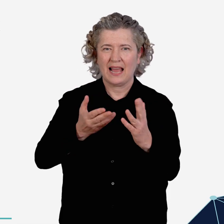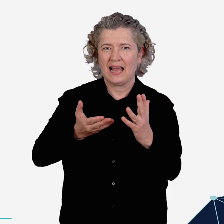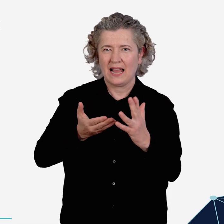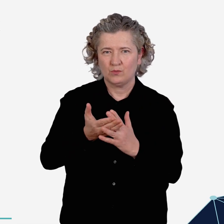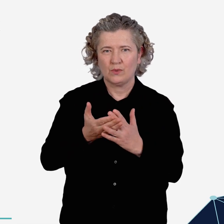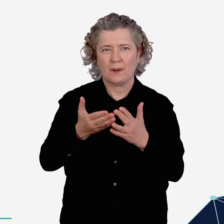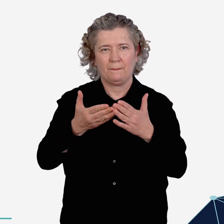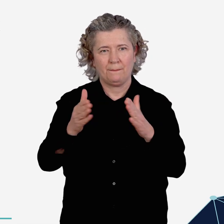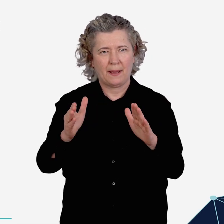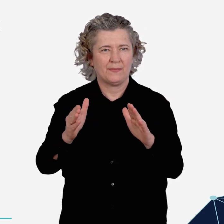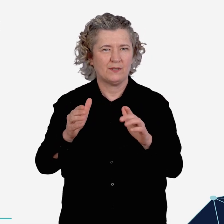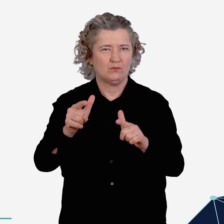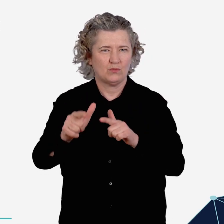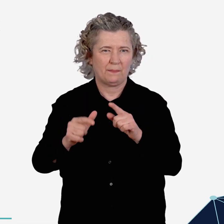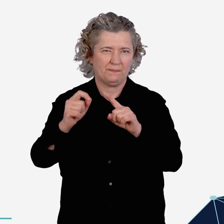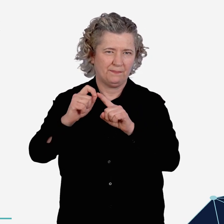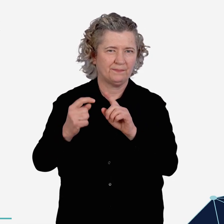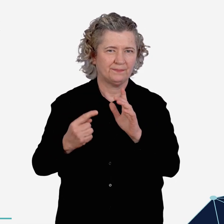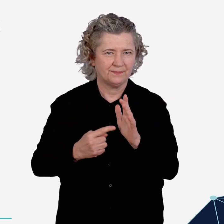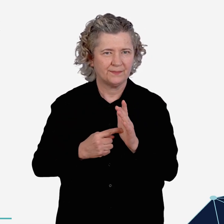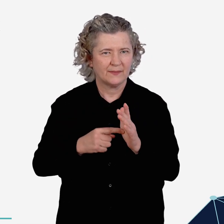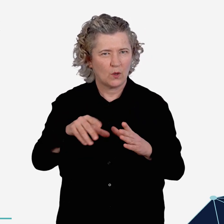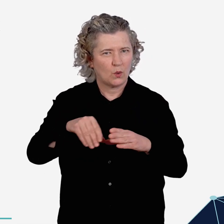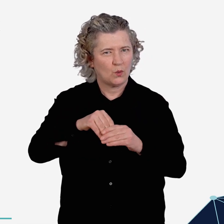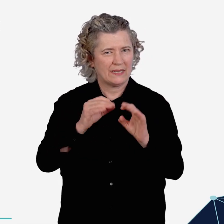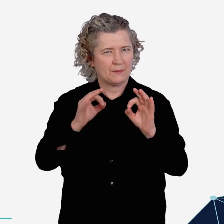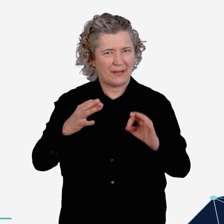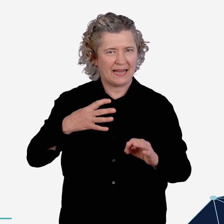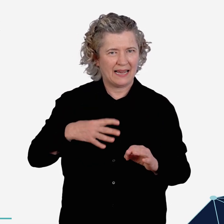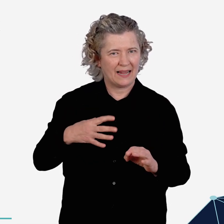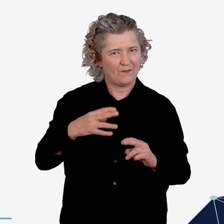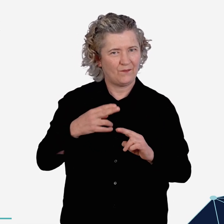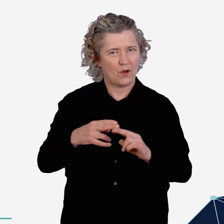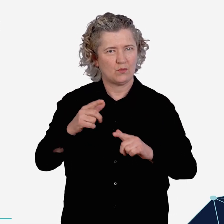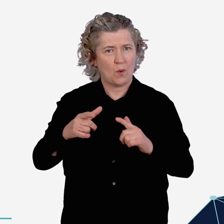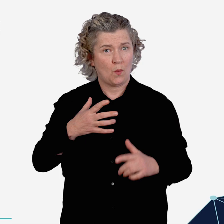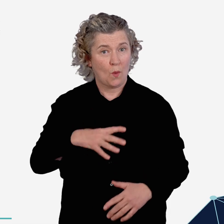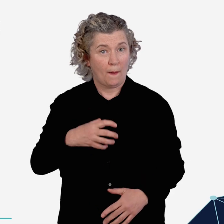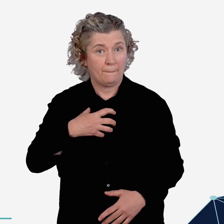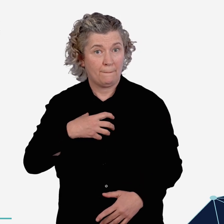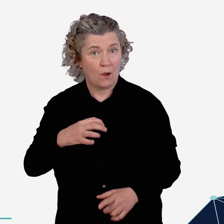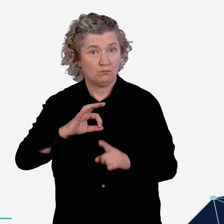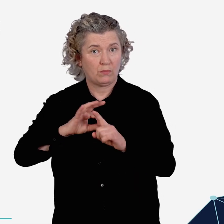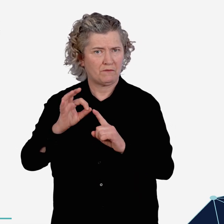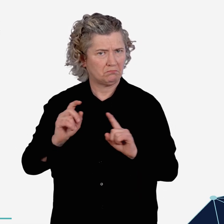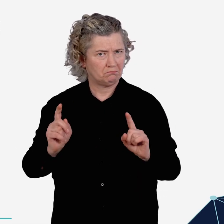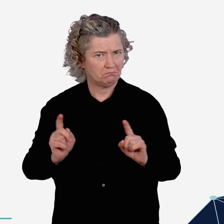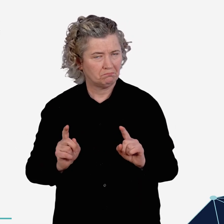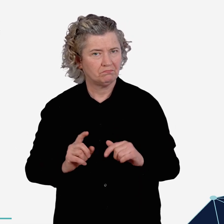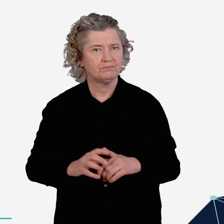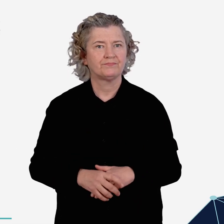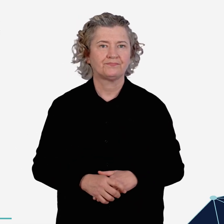What further improvements can be made to the Disability Standards for Accessible Public Transport to accommodate the unique requirements of air travel?